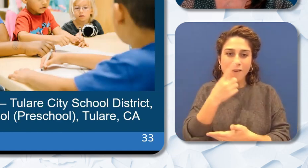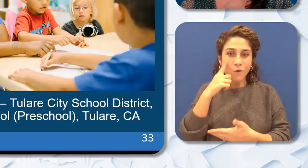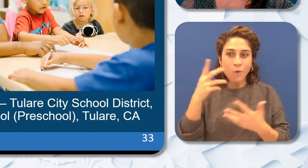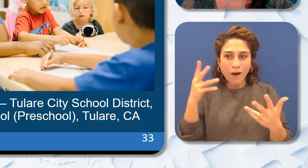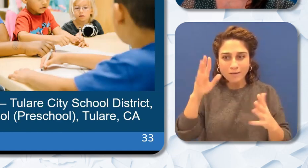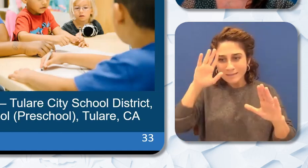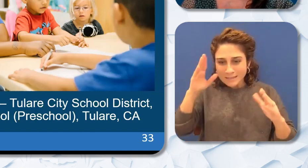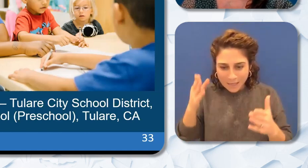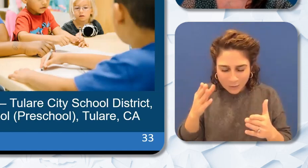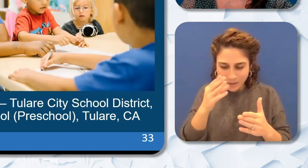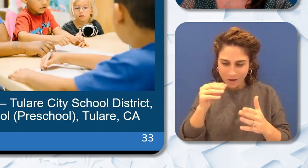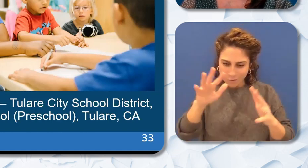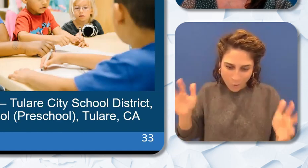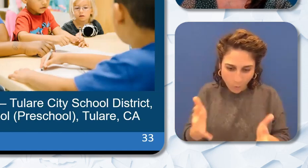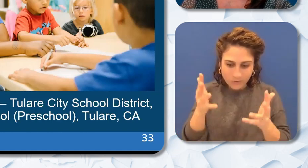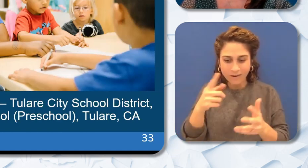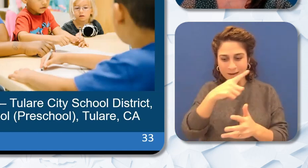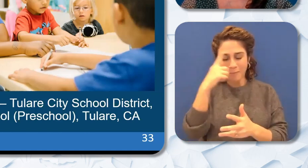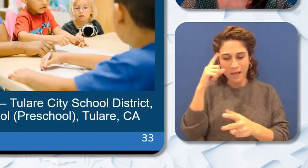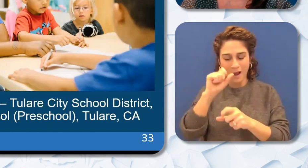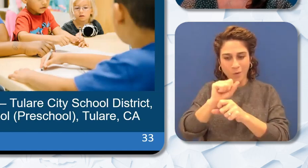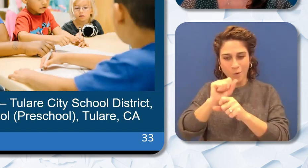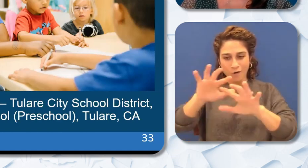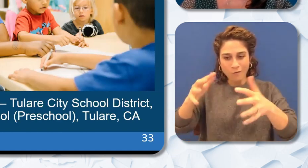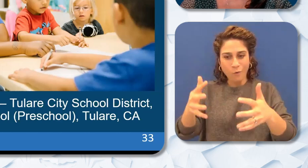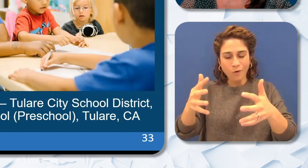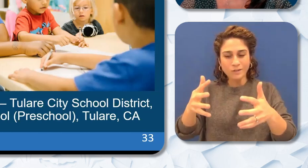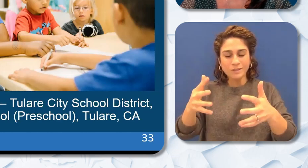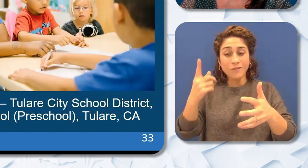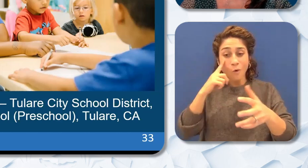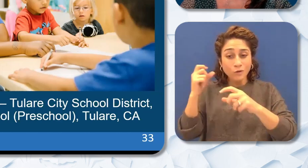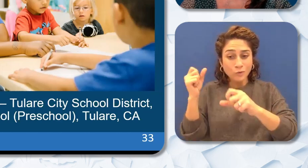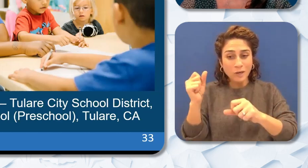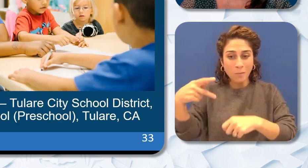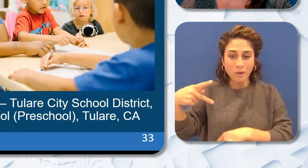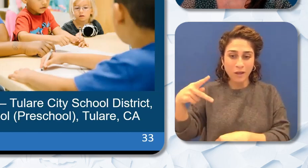Black Workforce to Strengthen P-3 Alignment. Your attendance demonstrates more than just